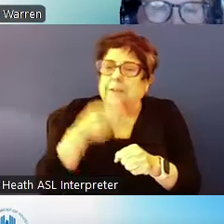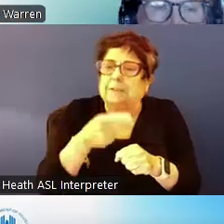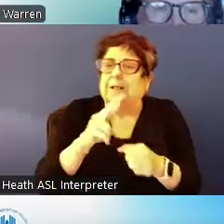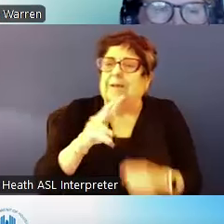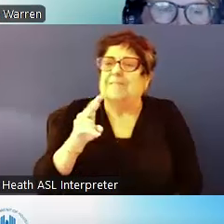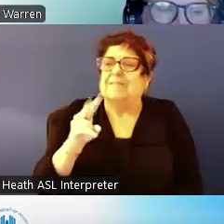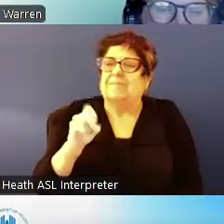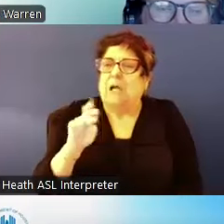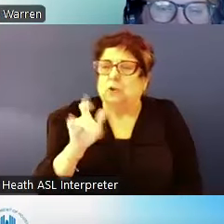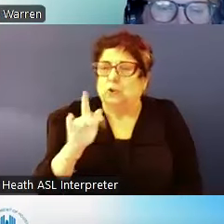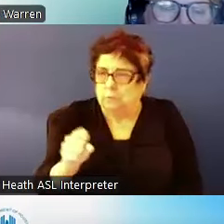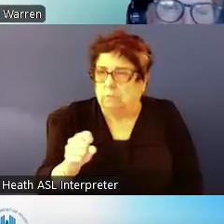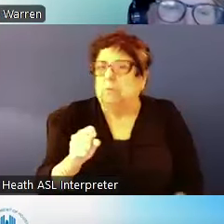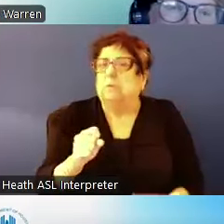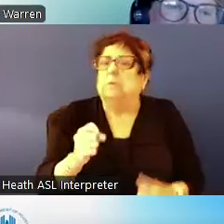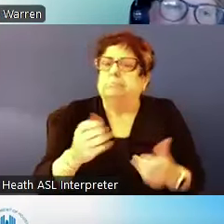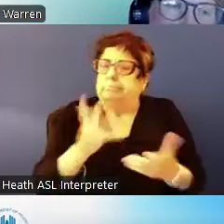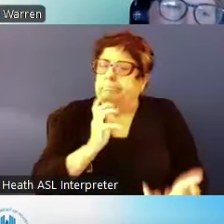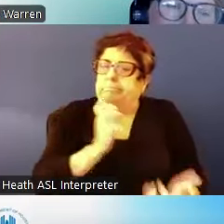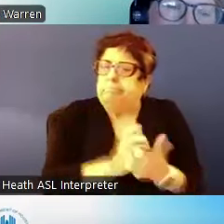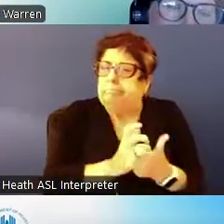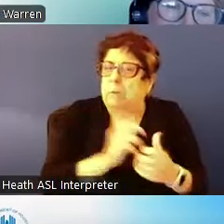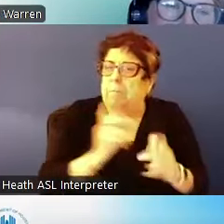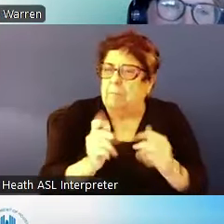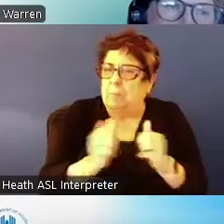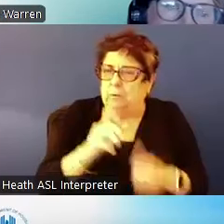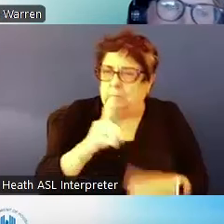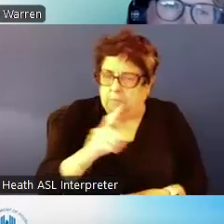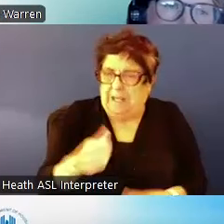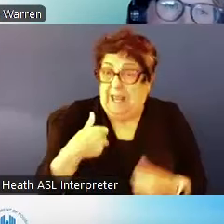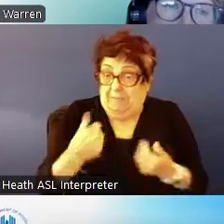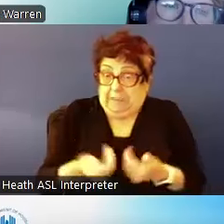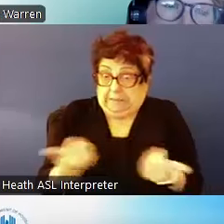waitlist is the first step and the second thing that Emily will talk about is the second part.